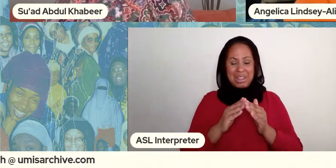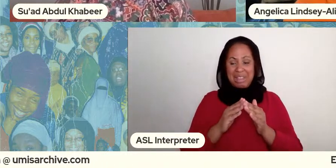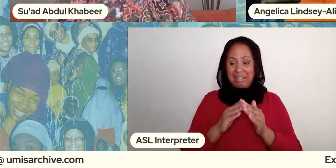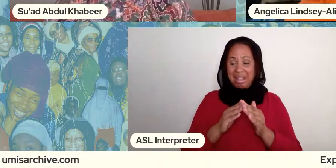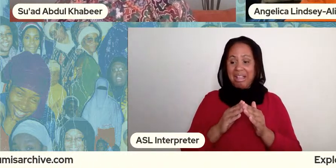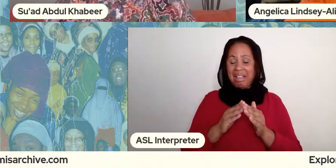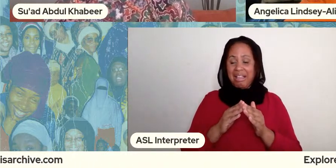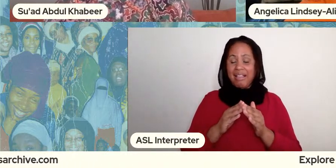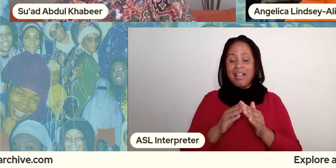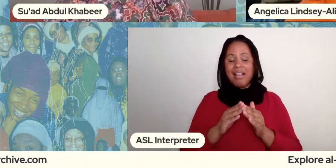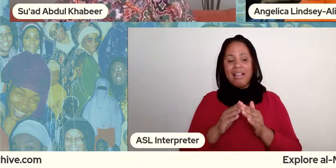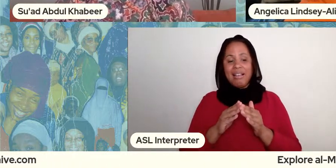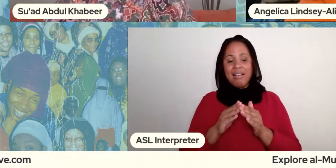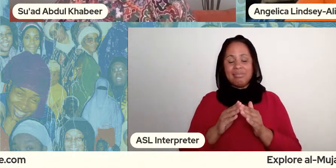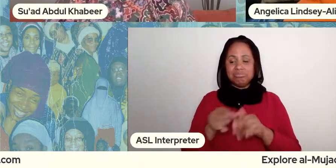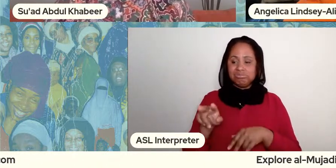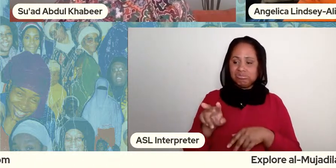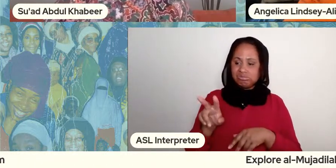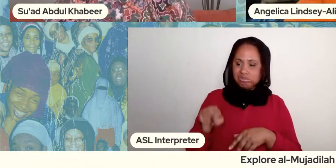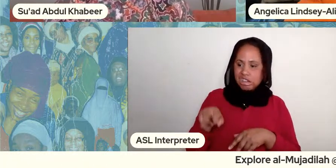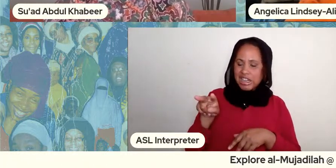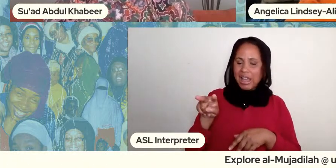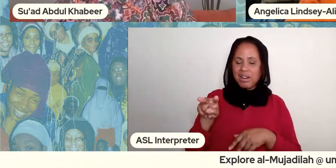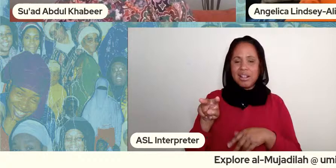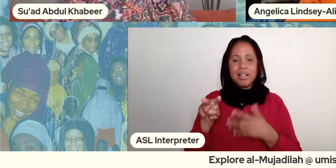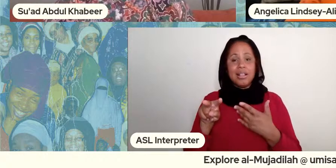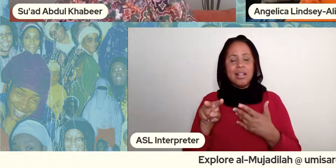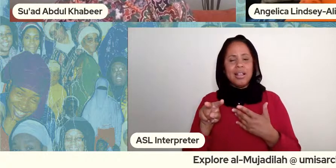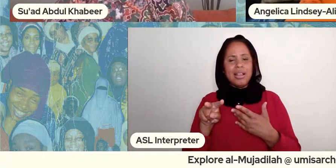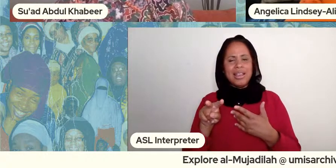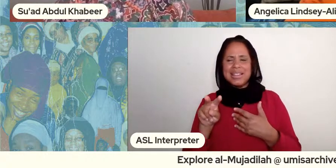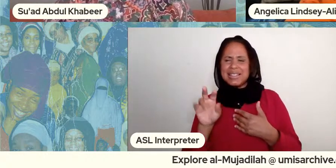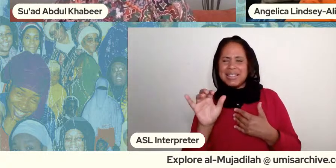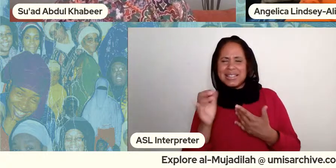you should be happy it's almost like black women should be happy that we get a piece of man at